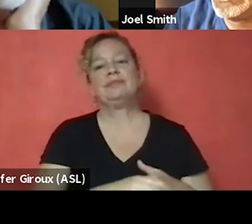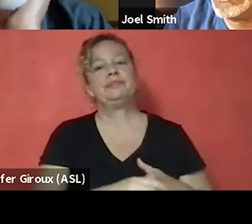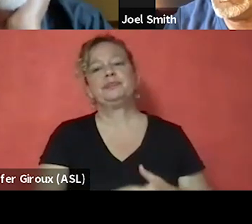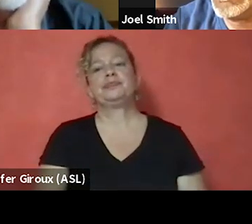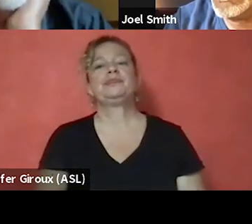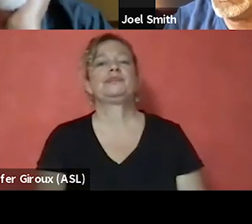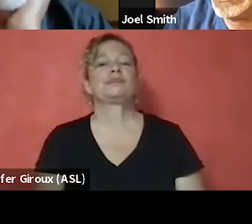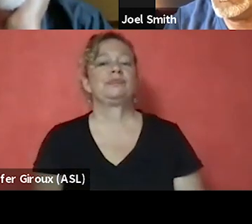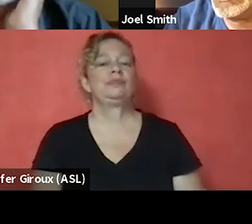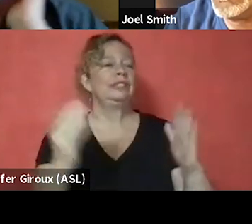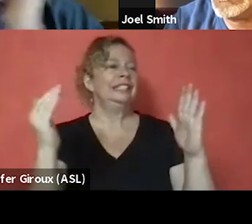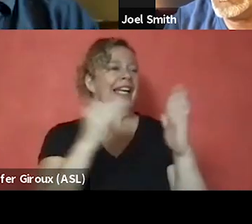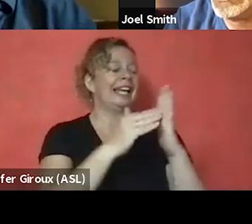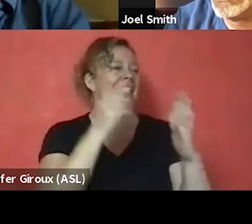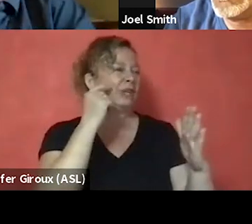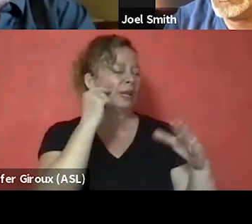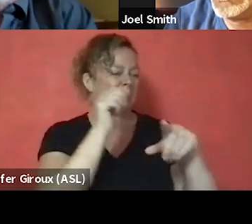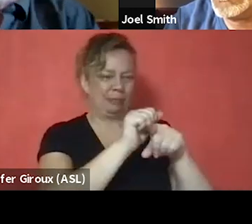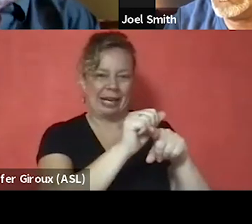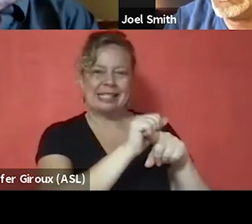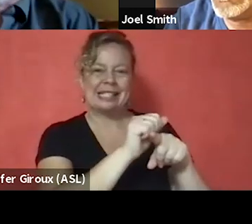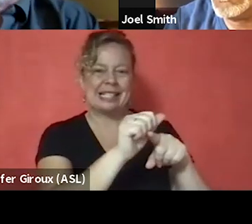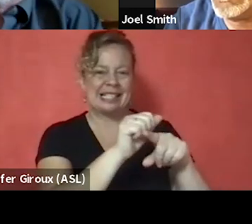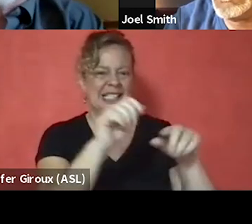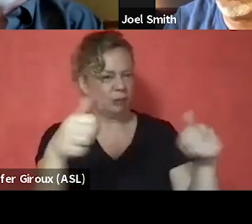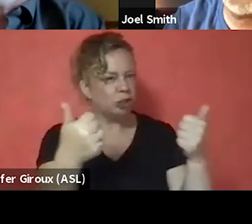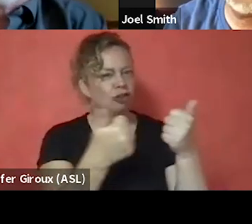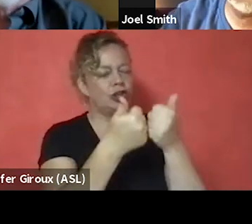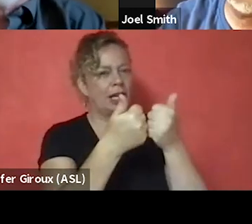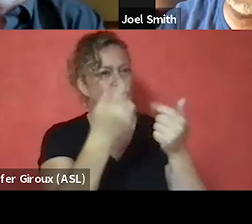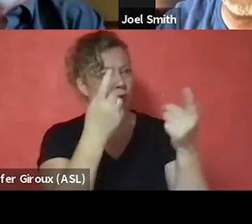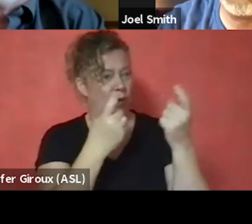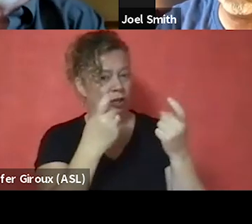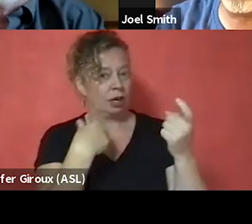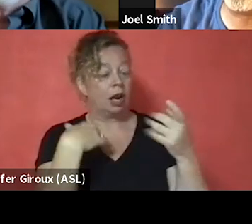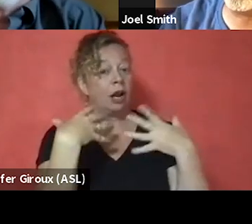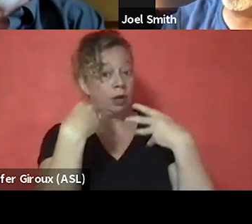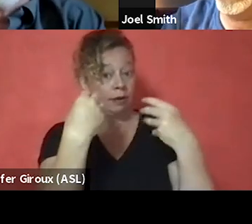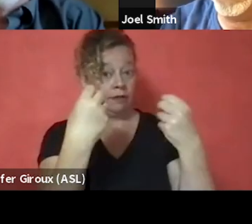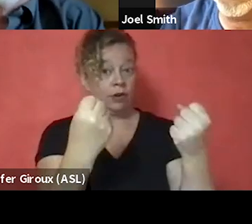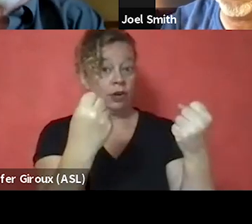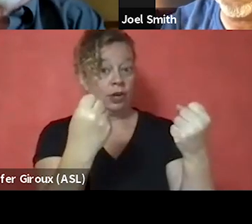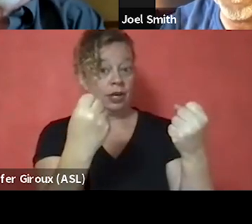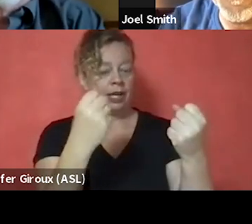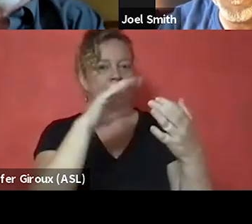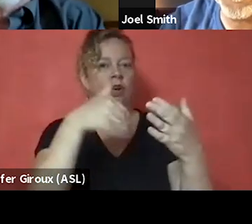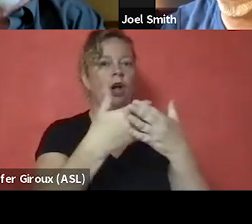Anti-racist practices. This is a really big challenging question for me. I recovered in an all-white community.